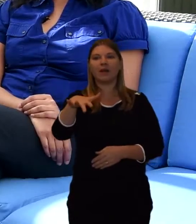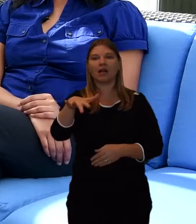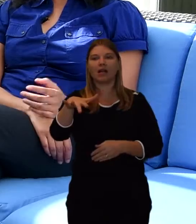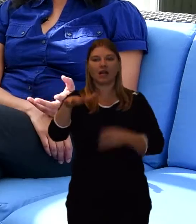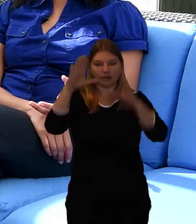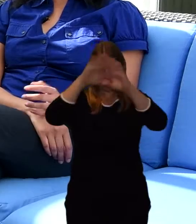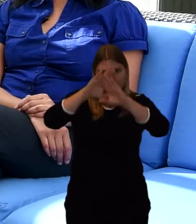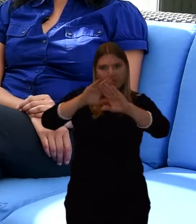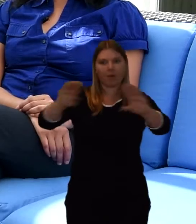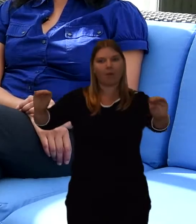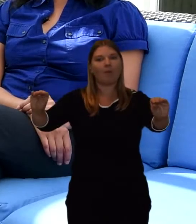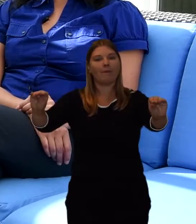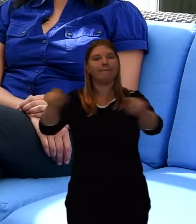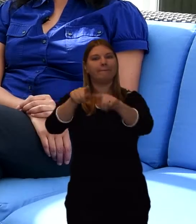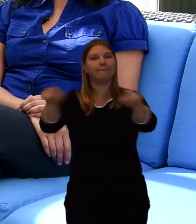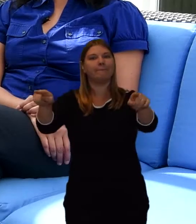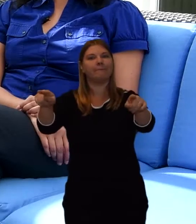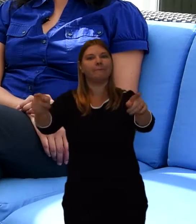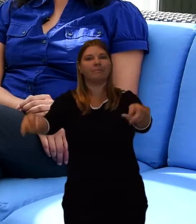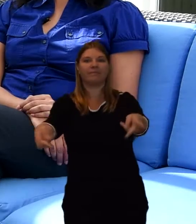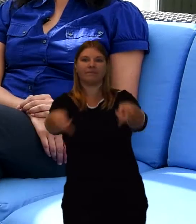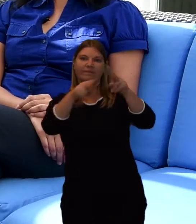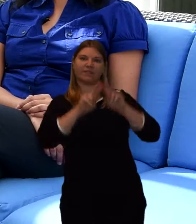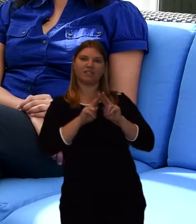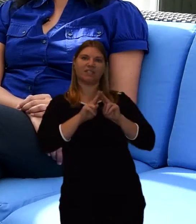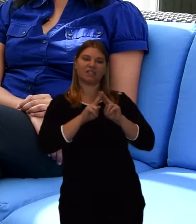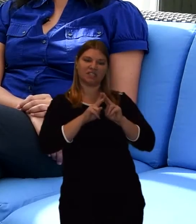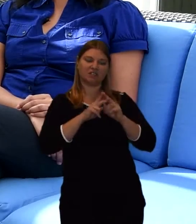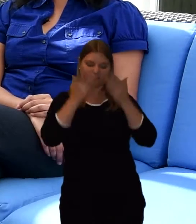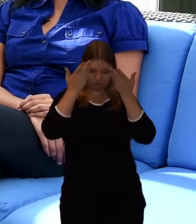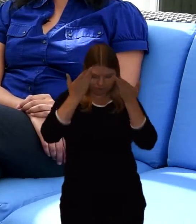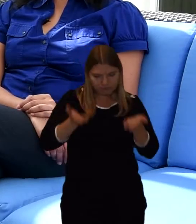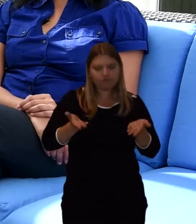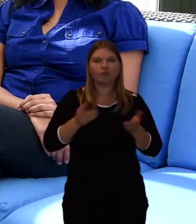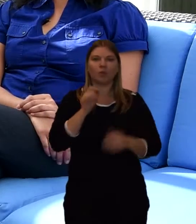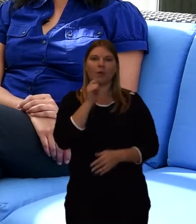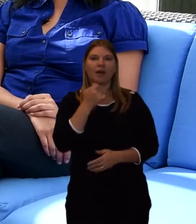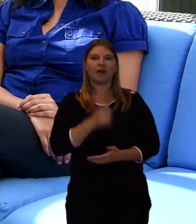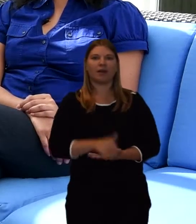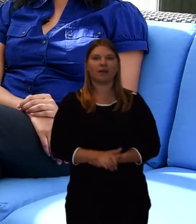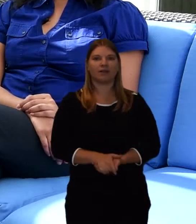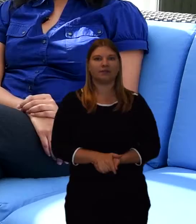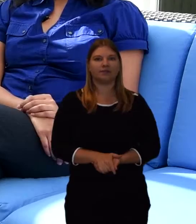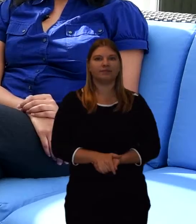Friends, family, relatives everybody would come to the house to pay their respects